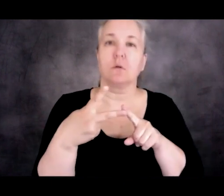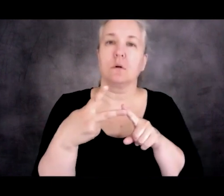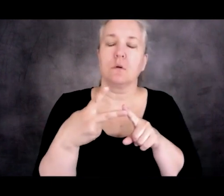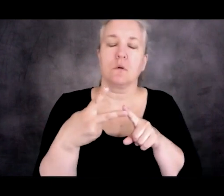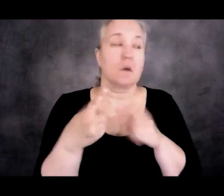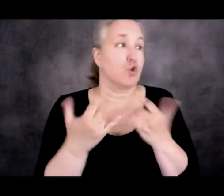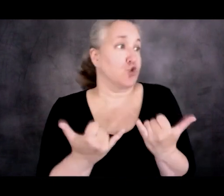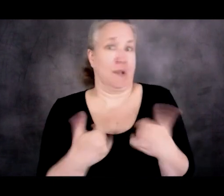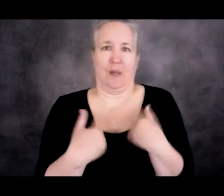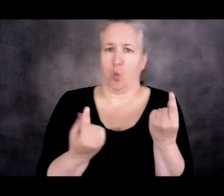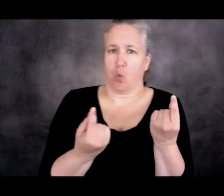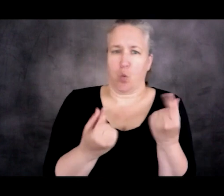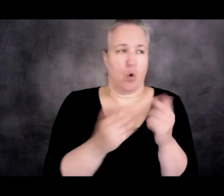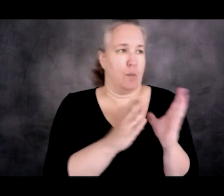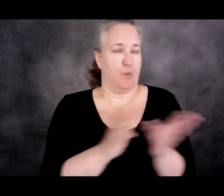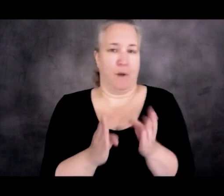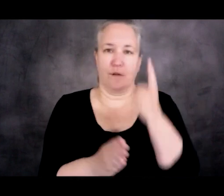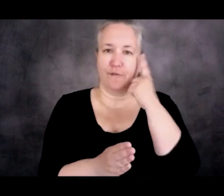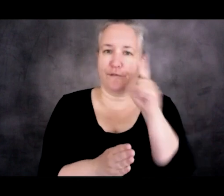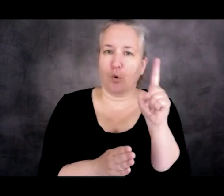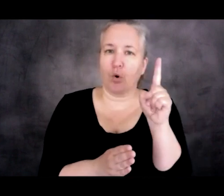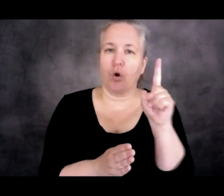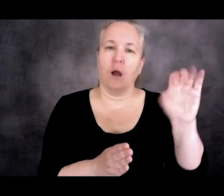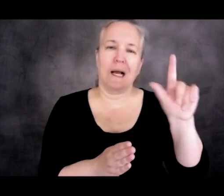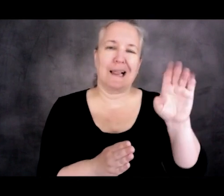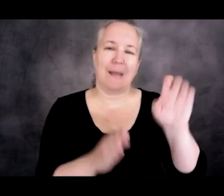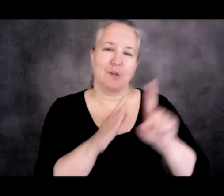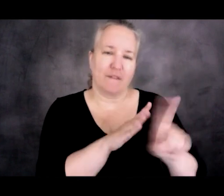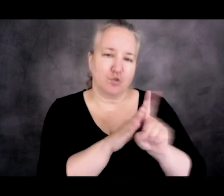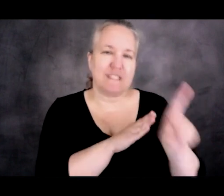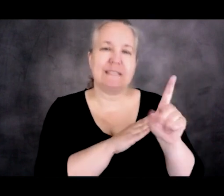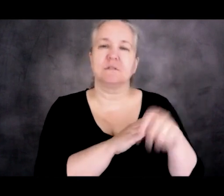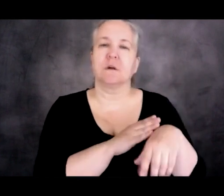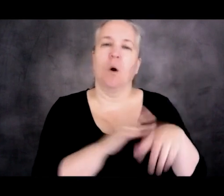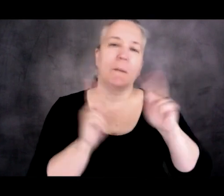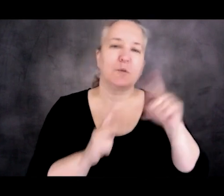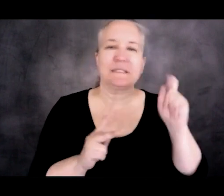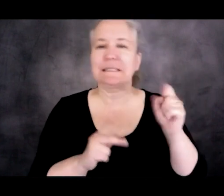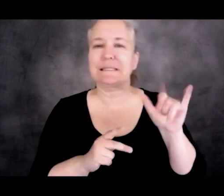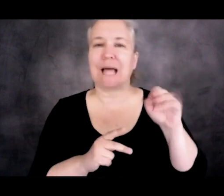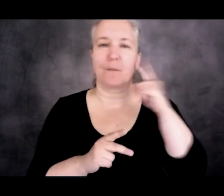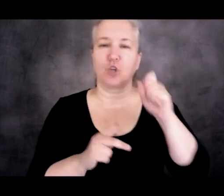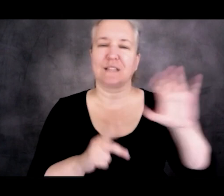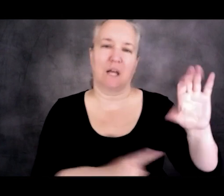in order to prepare for climate refugees or climate asylum seekers?